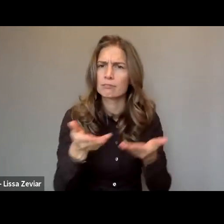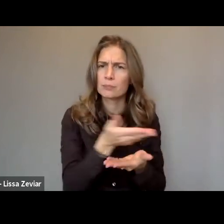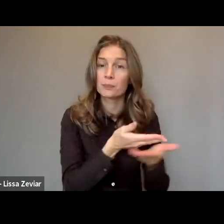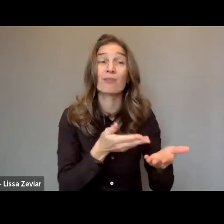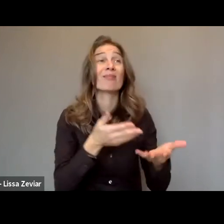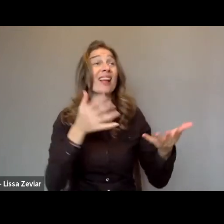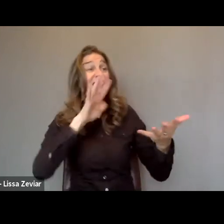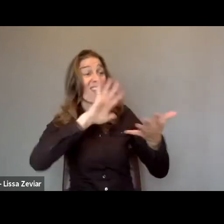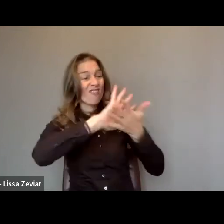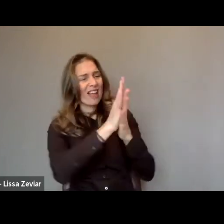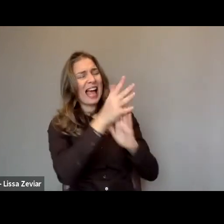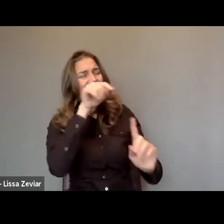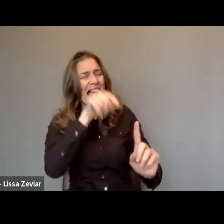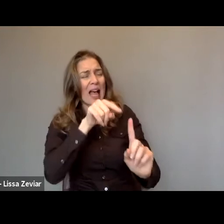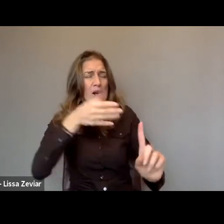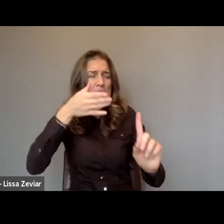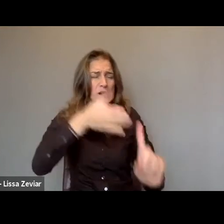against women and girls with disabilities.